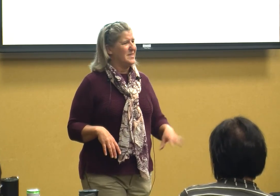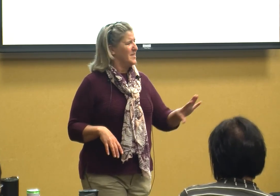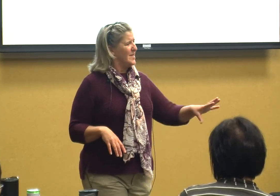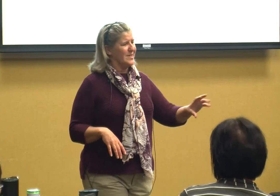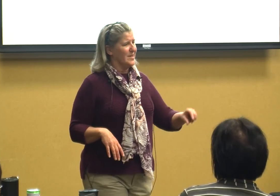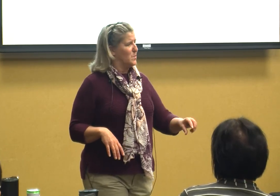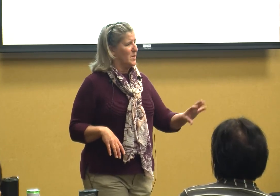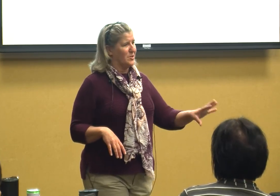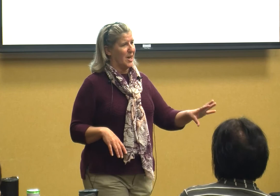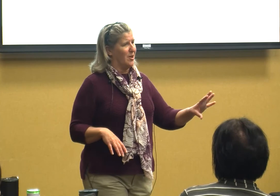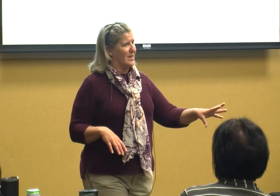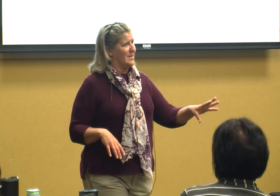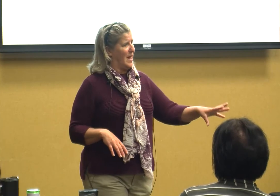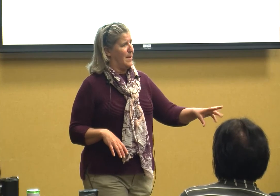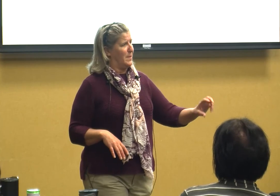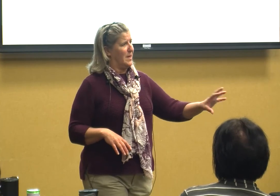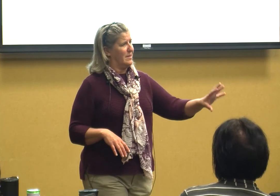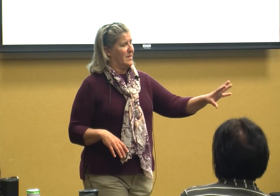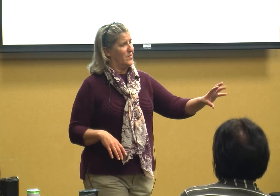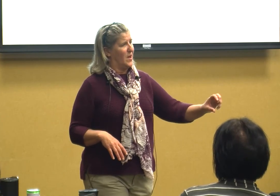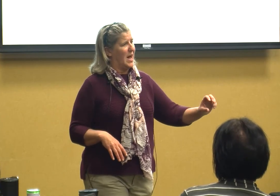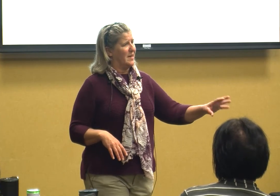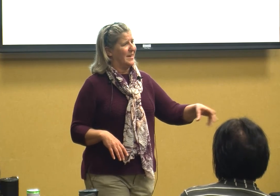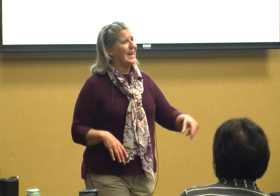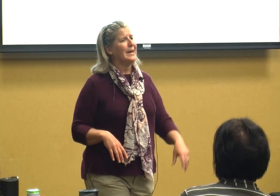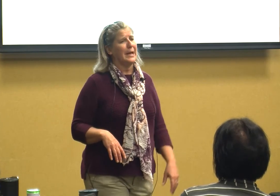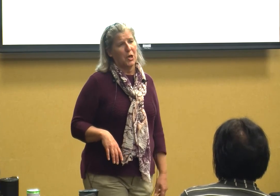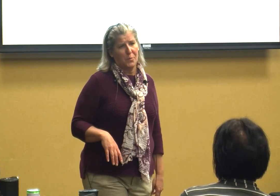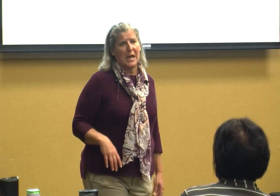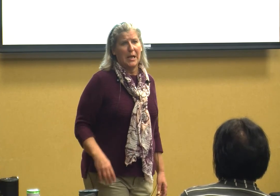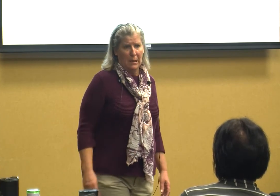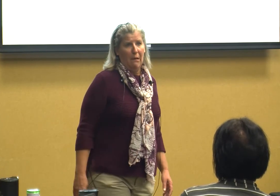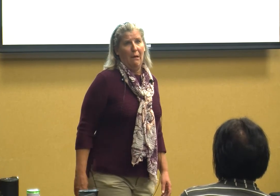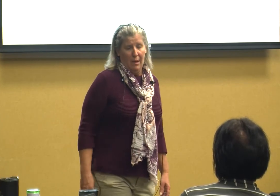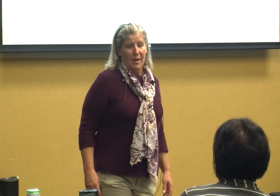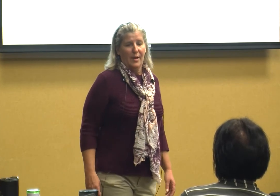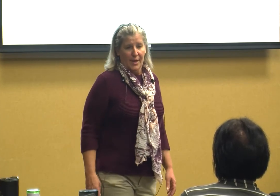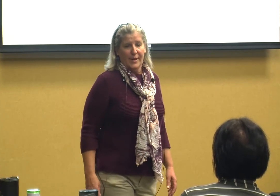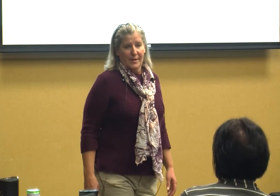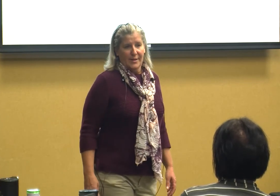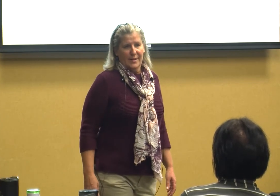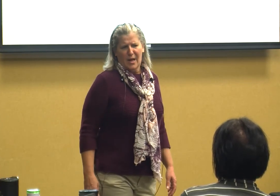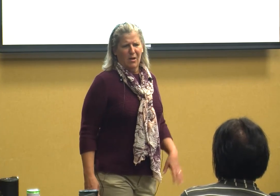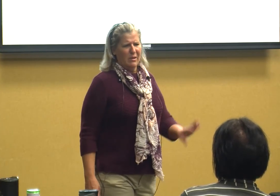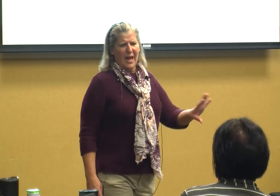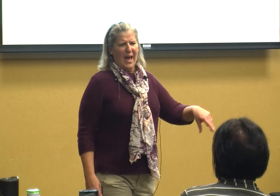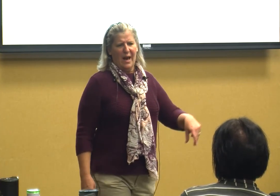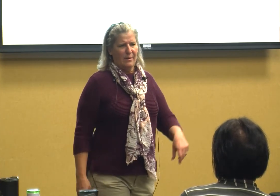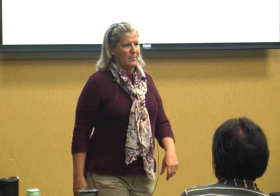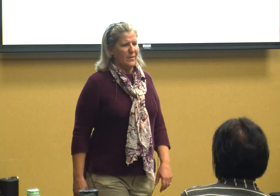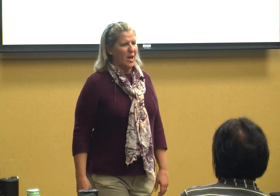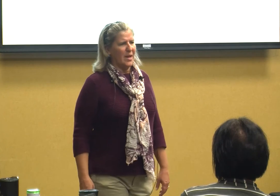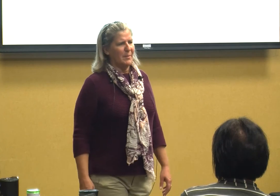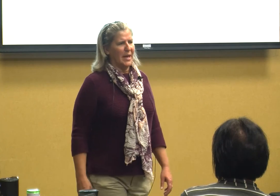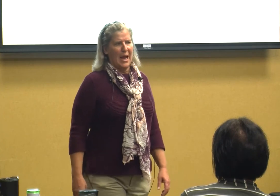sees in his wheelchair and he's happy and he's fun and he can hear me oh yeah we've got him engaged